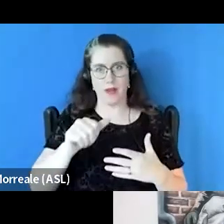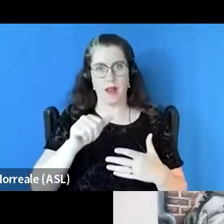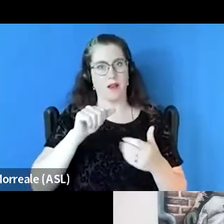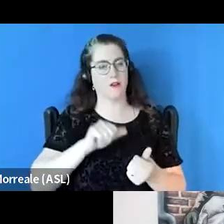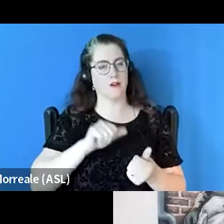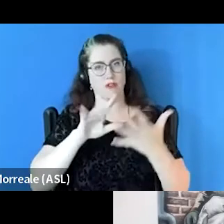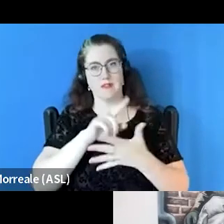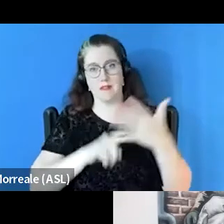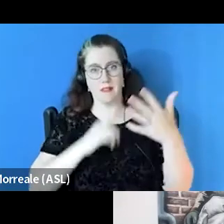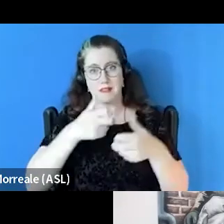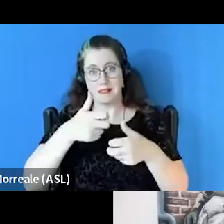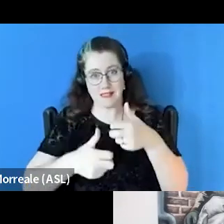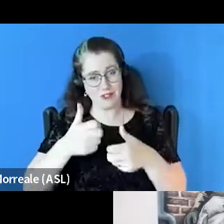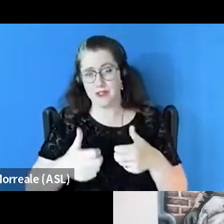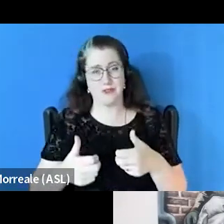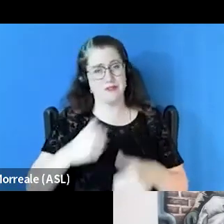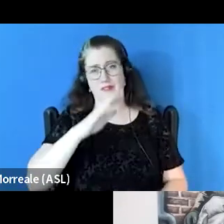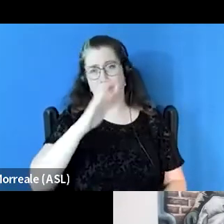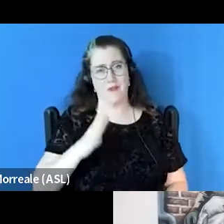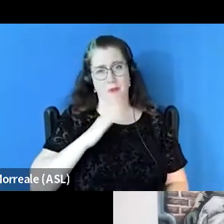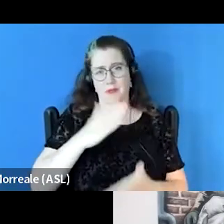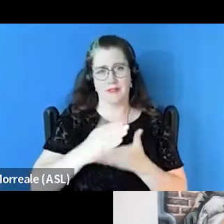we're never gonna be able to end homelessness. So those are my three.